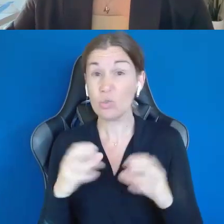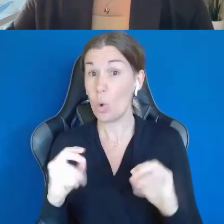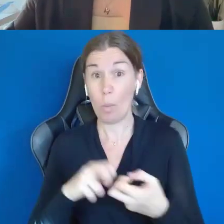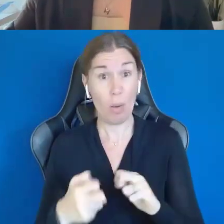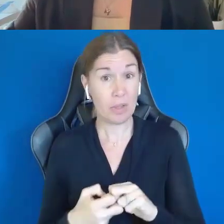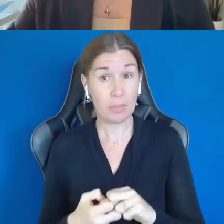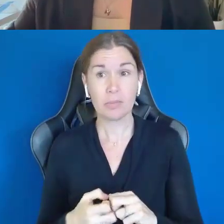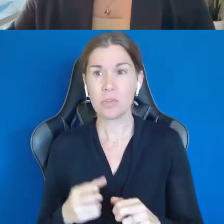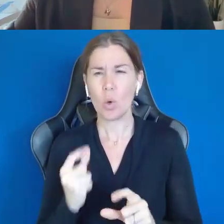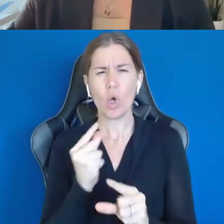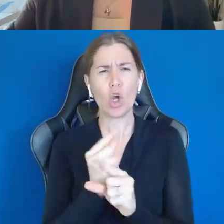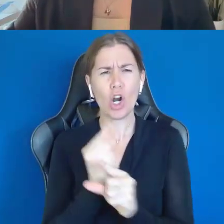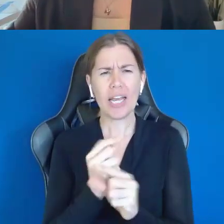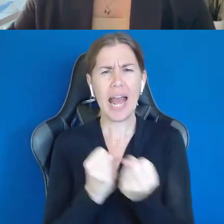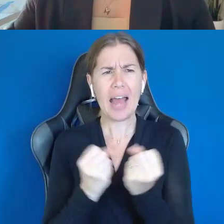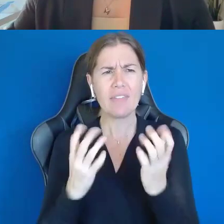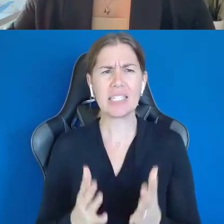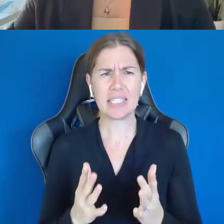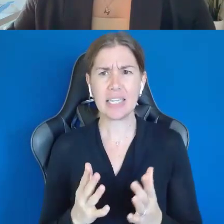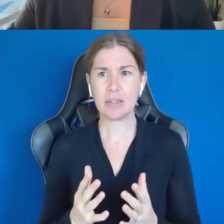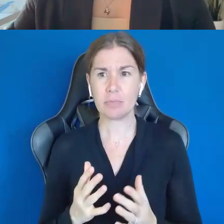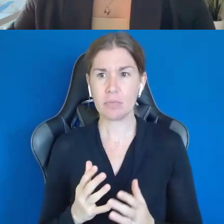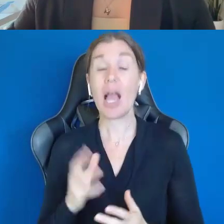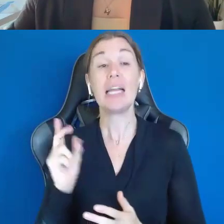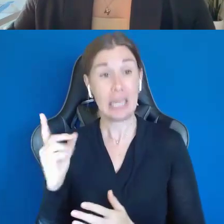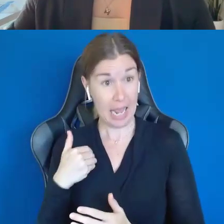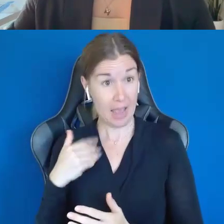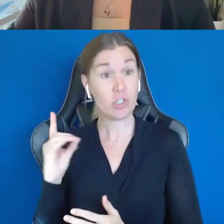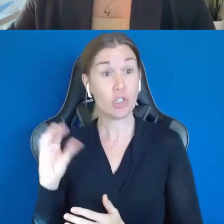So, Guardian Advocacy you know, I did have the documents, just in case the bank wanted to see them.